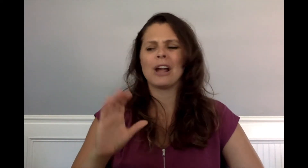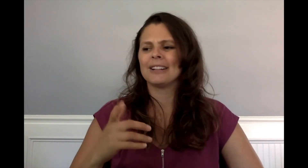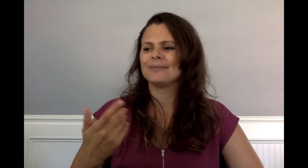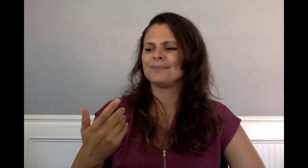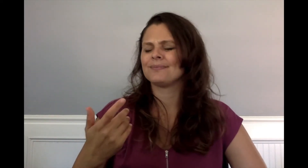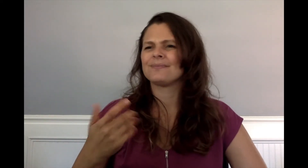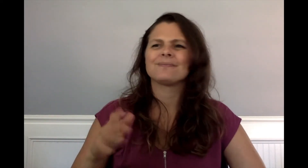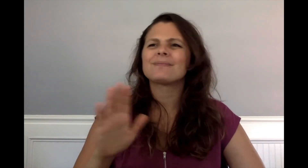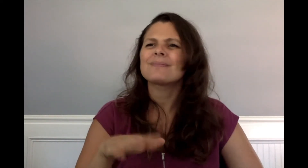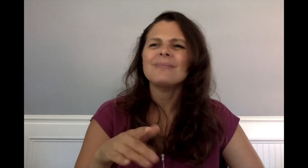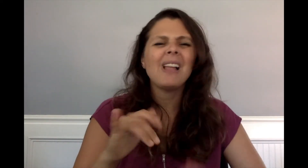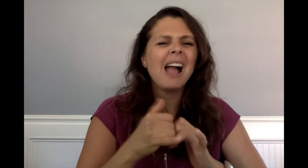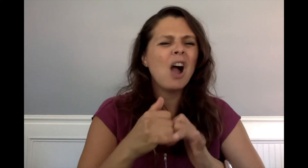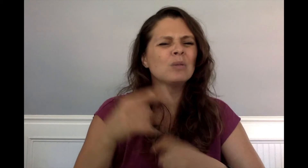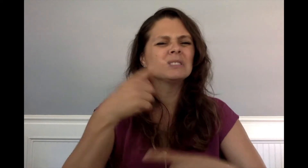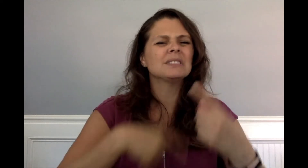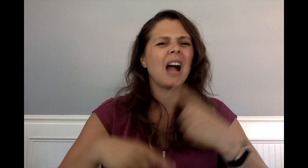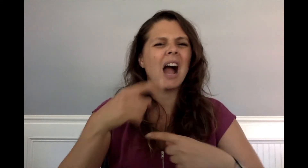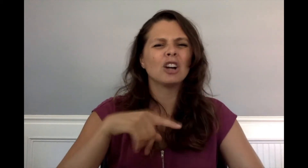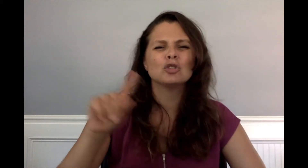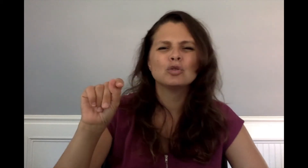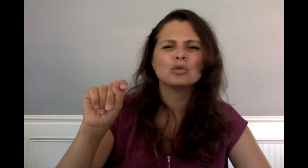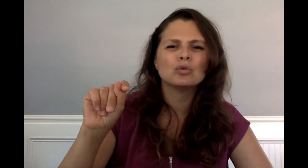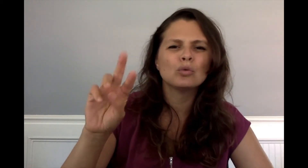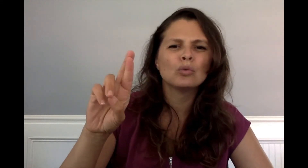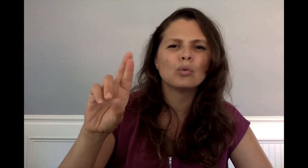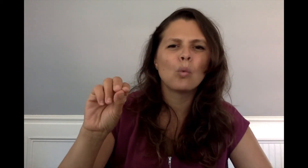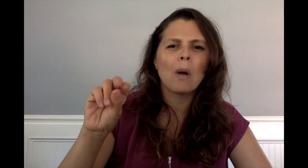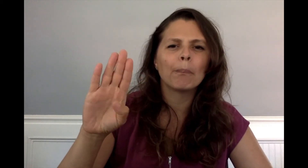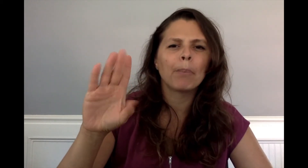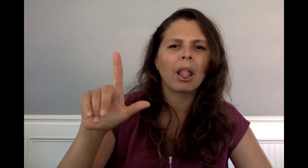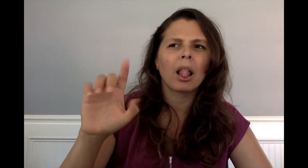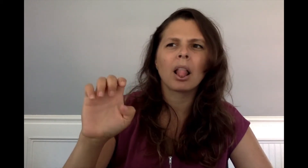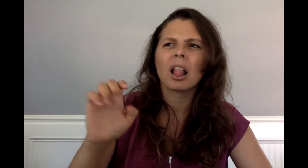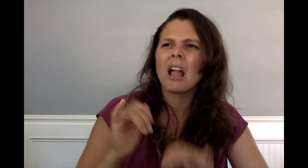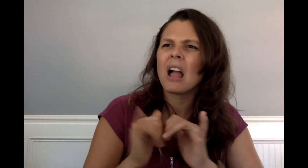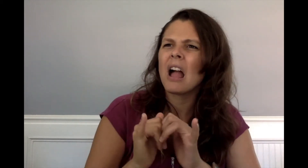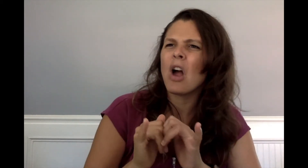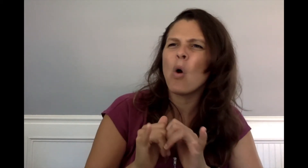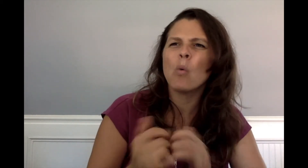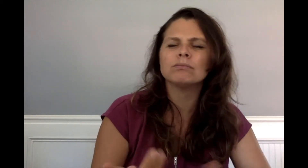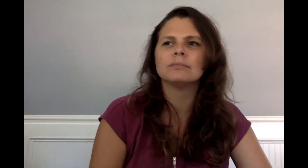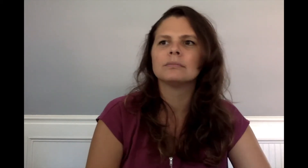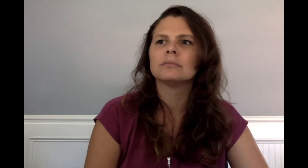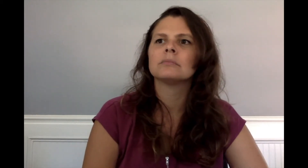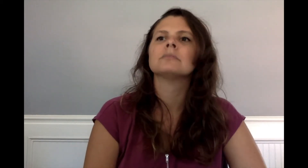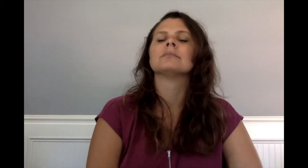"How do you sign 'TROUBLE'?" Charlie asked Frog.